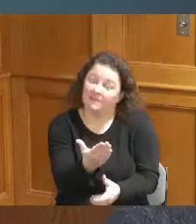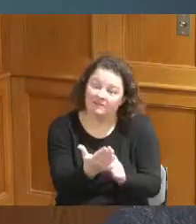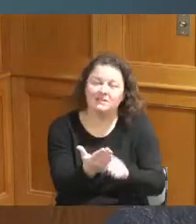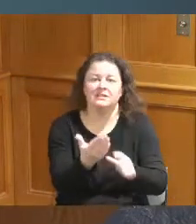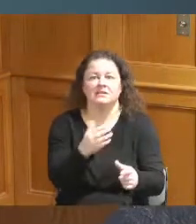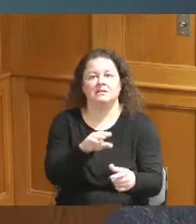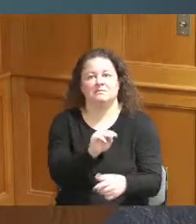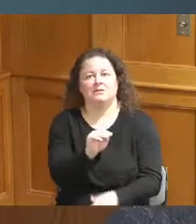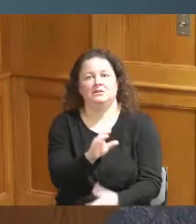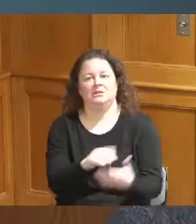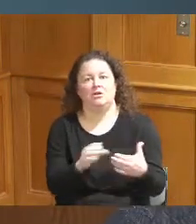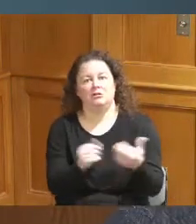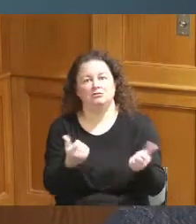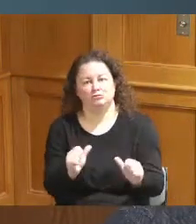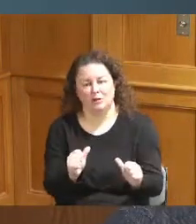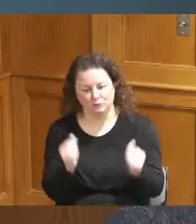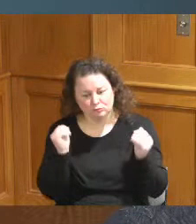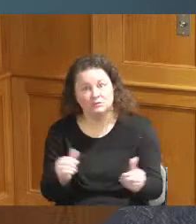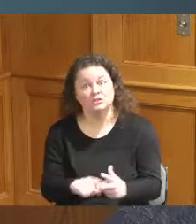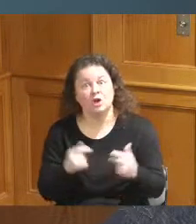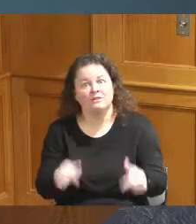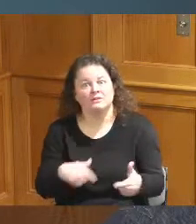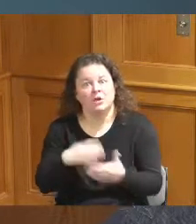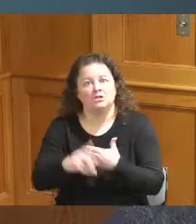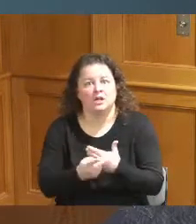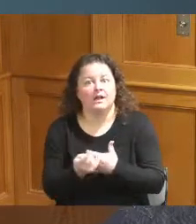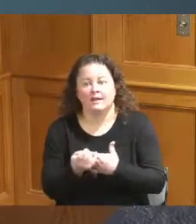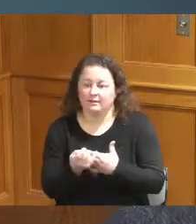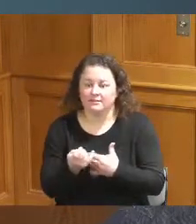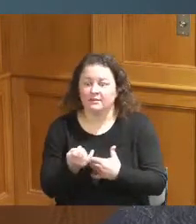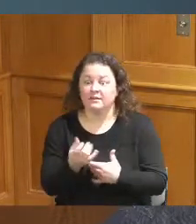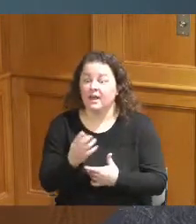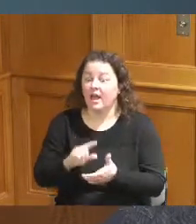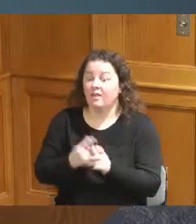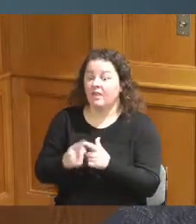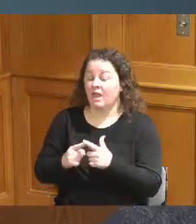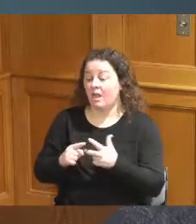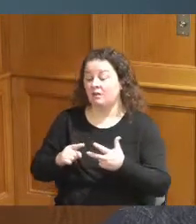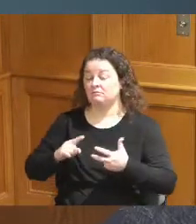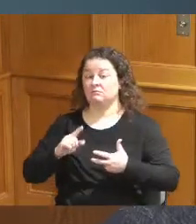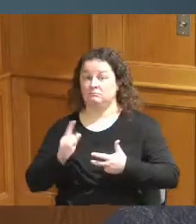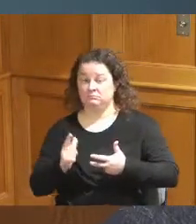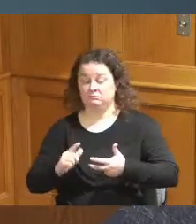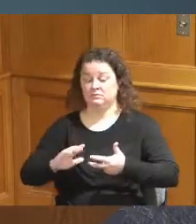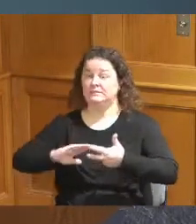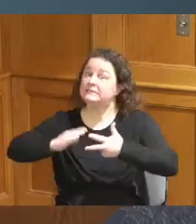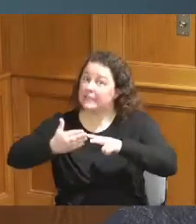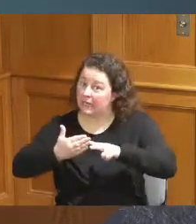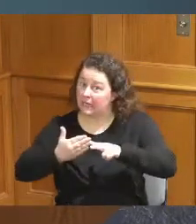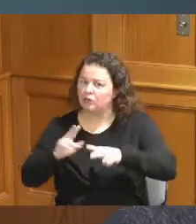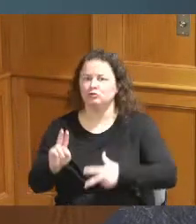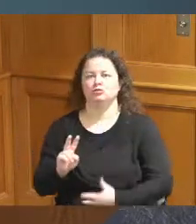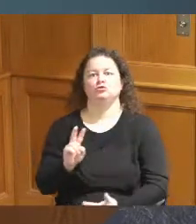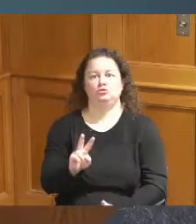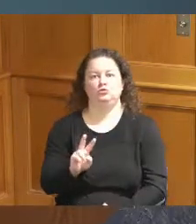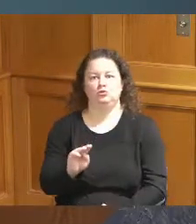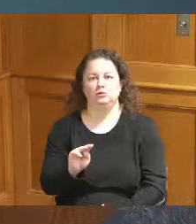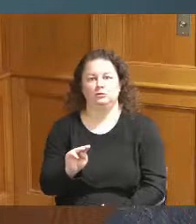and now we have a and then the city put in 2 million and the federal government put in 4